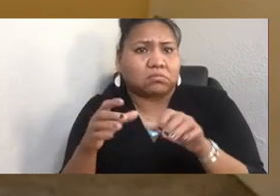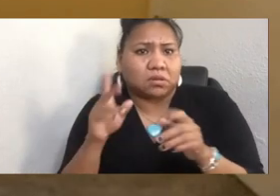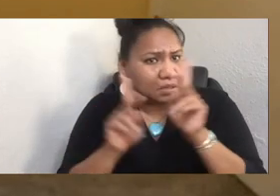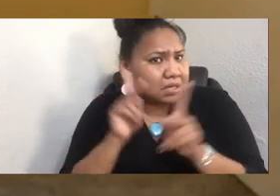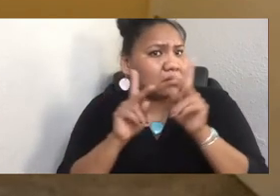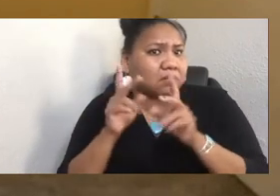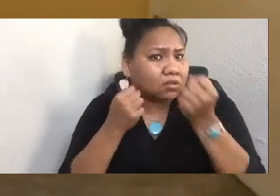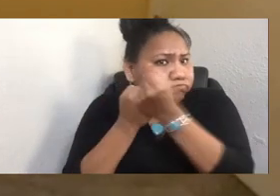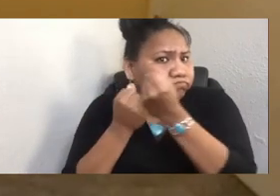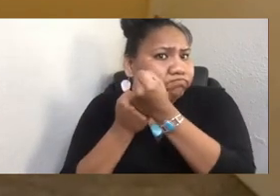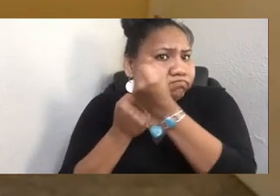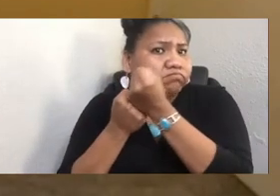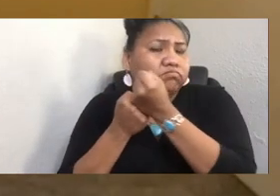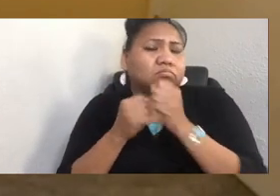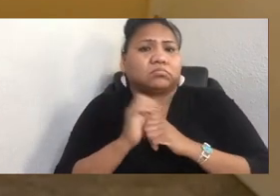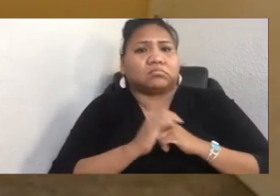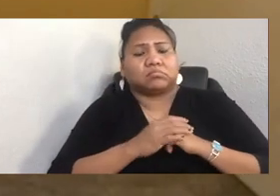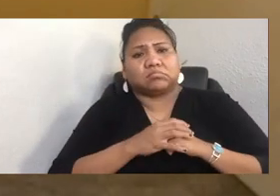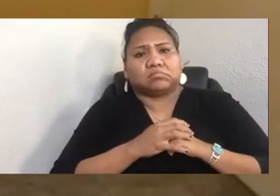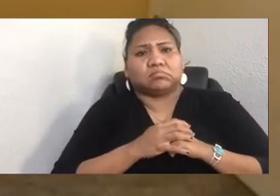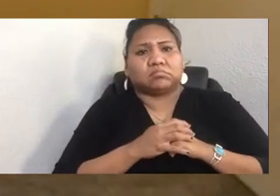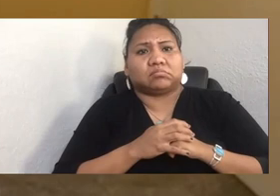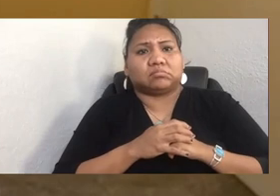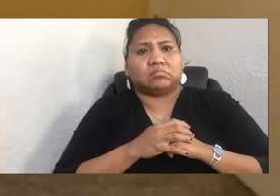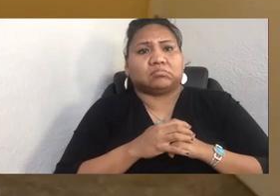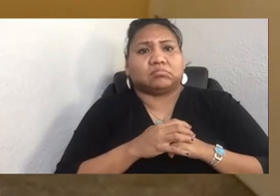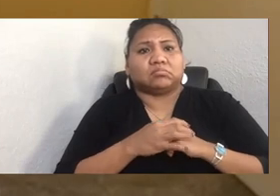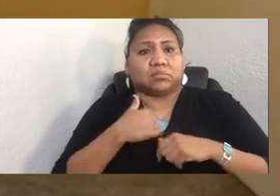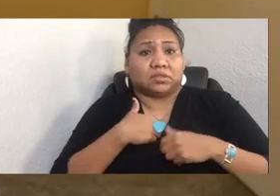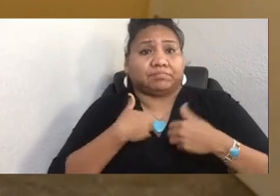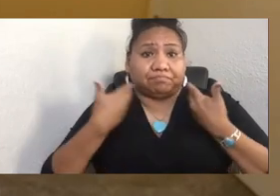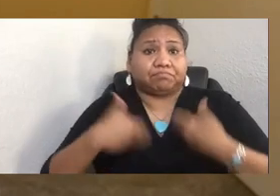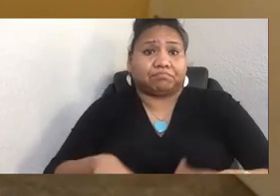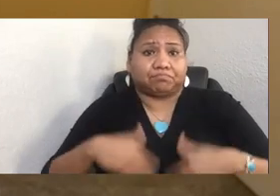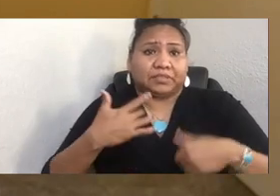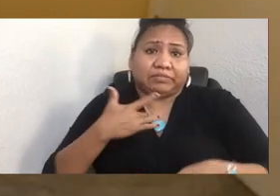I personally feel like supporting